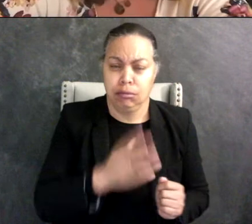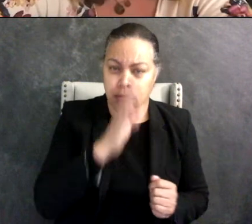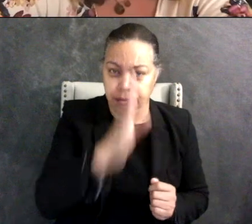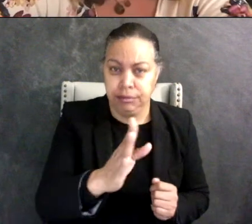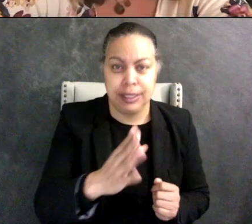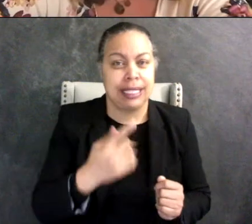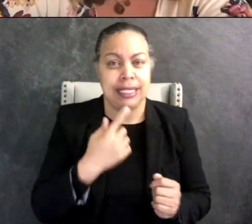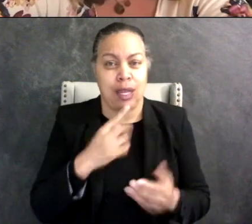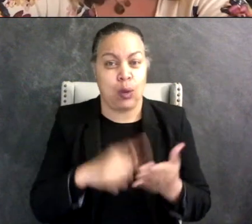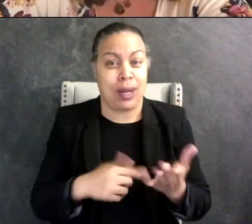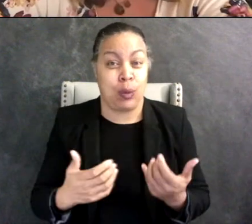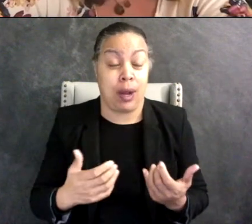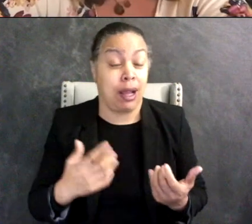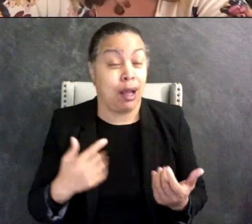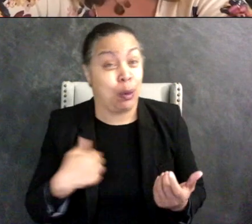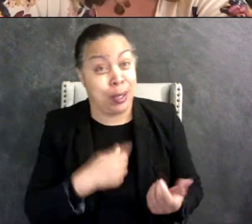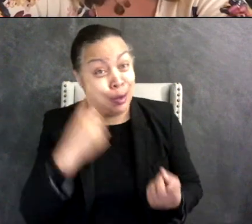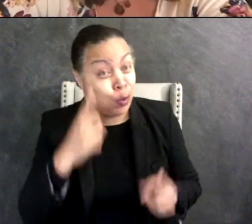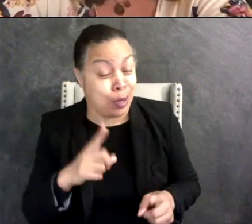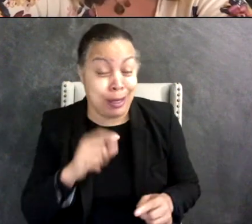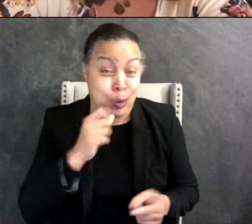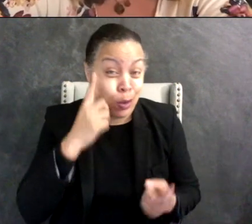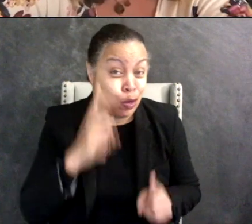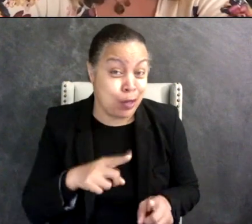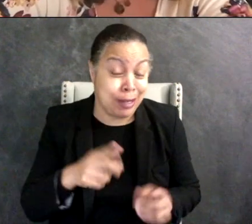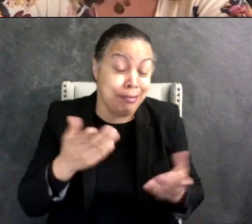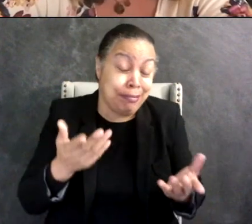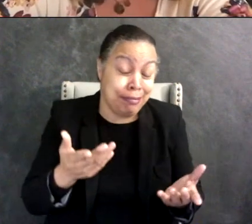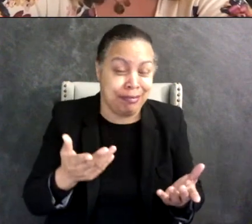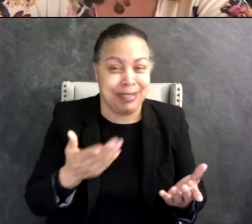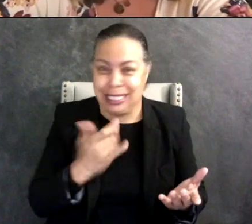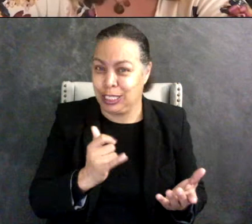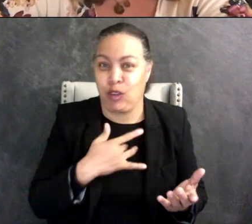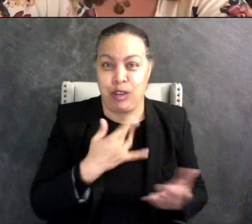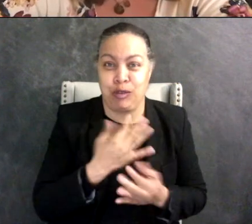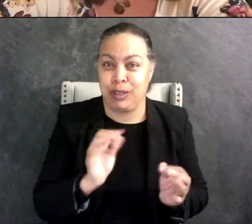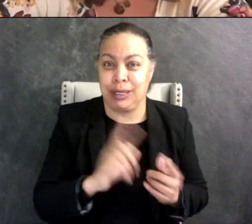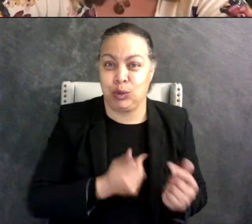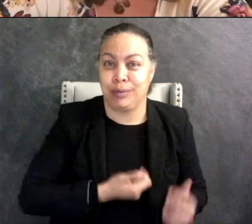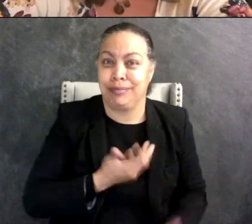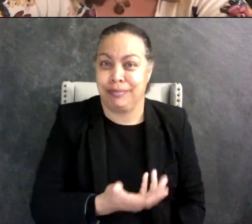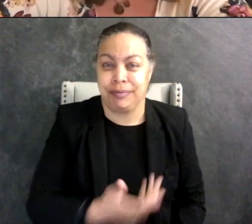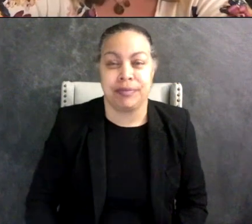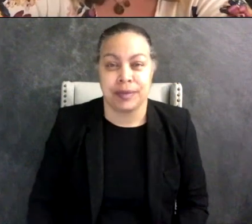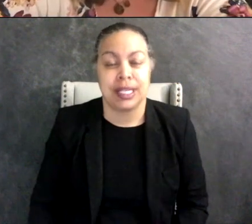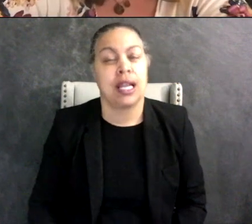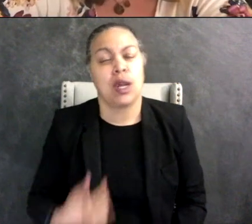to say whether we agree with it or not and we work together to like solve problems which I think is